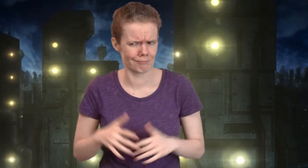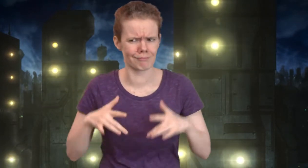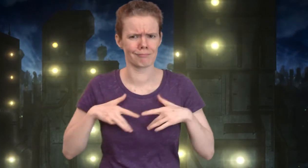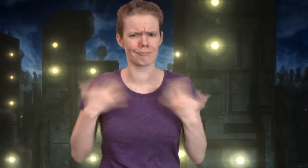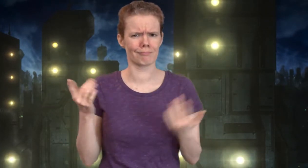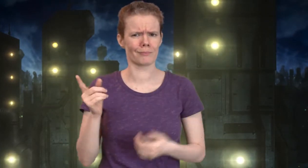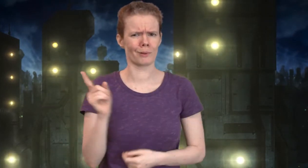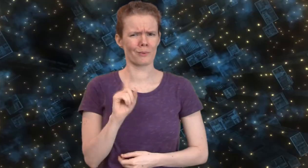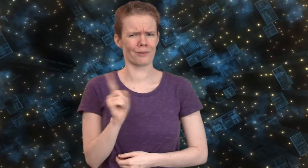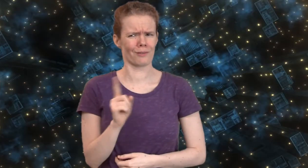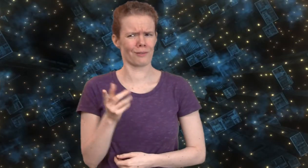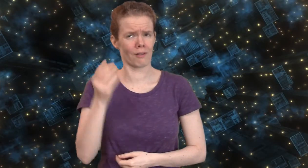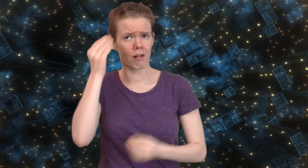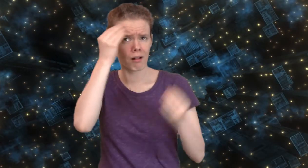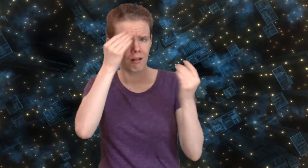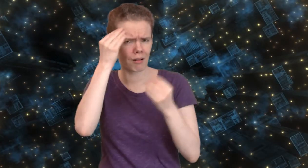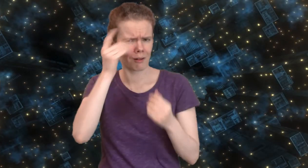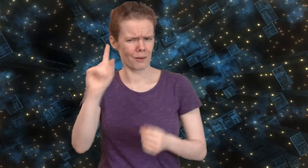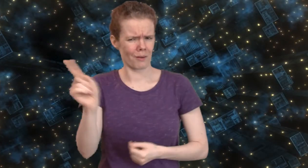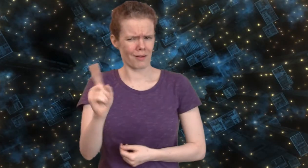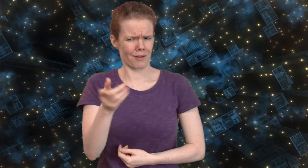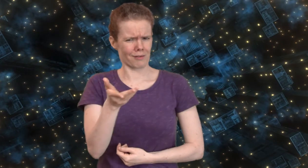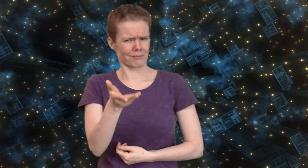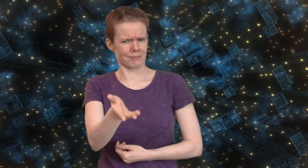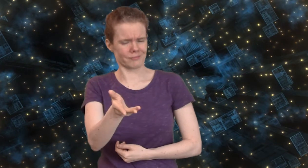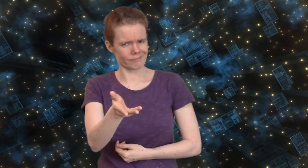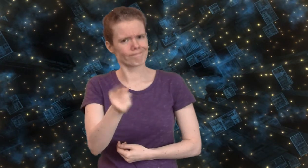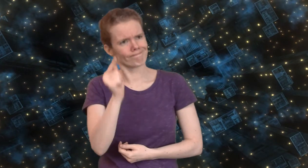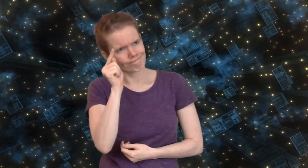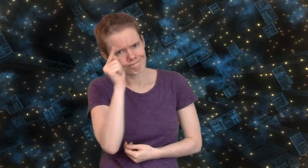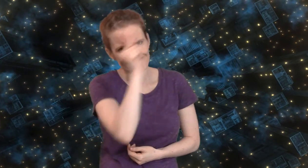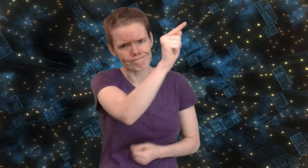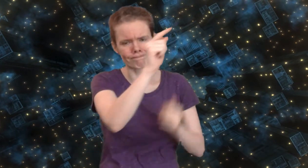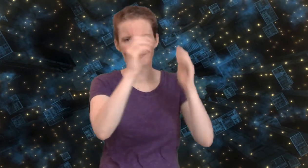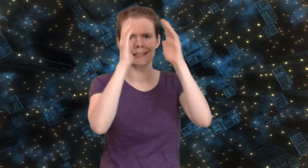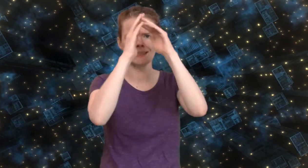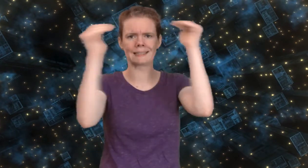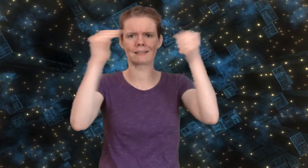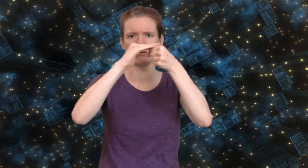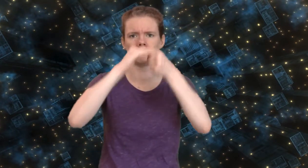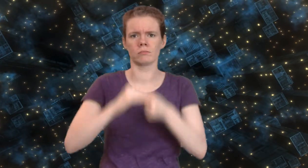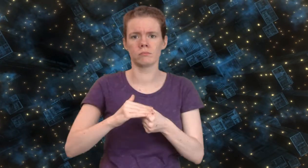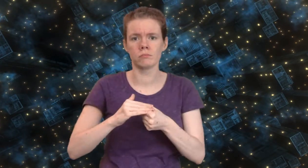What is wrong with this picture? Where does this thinking and behavior come from? The system!